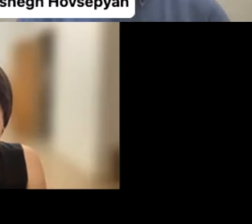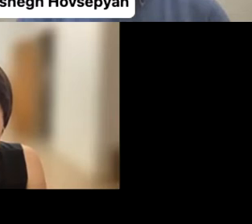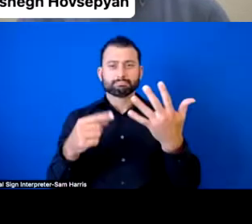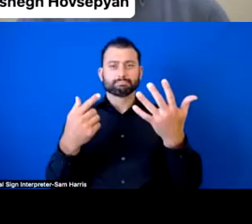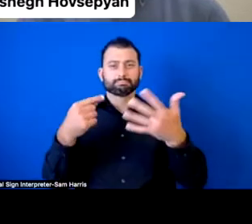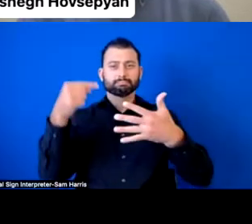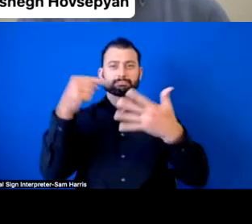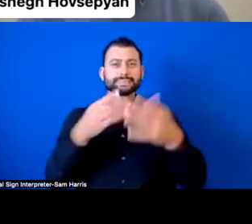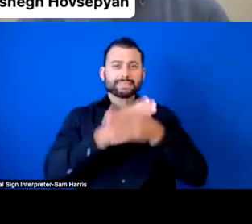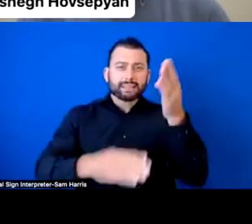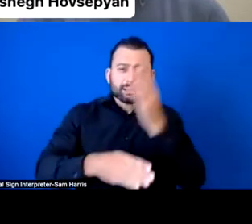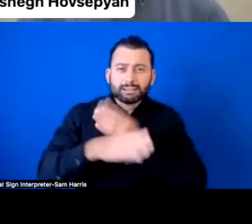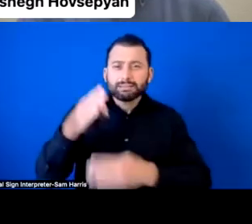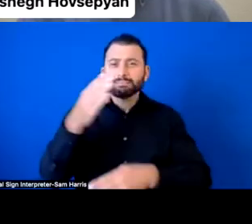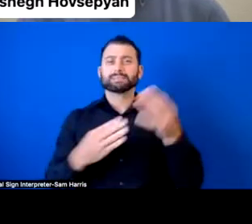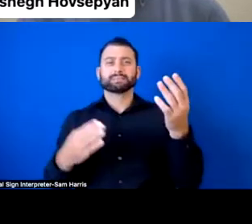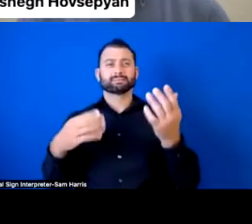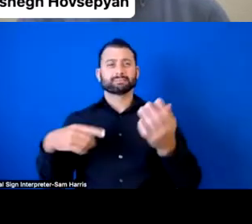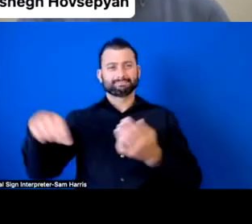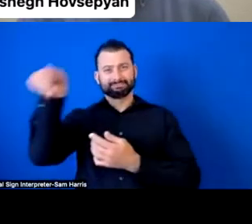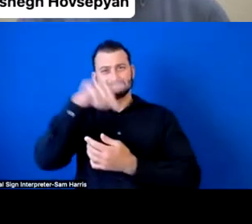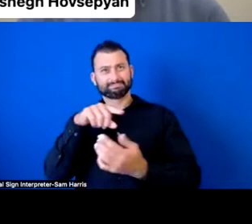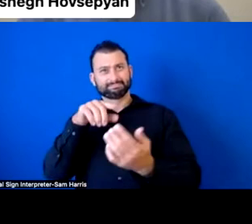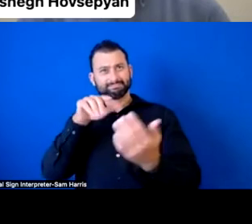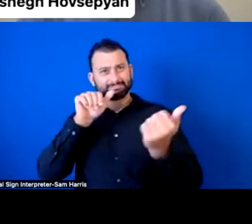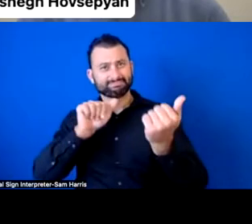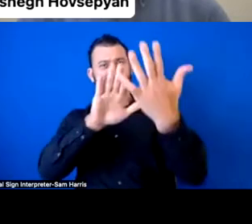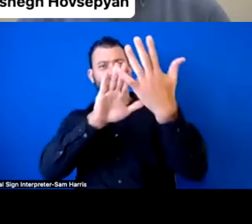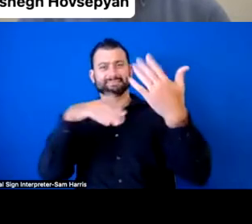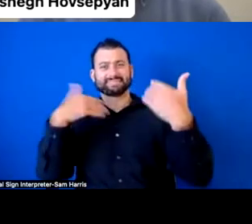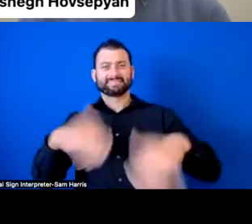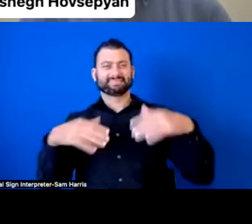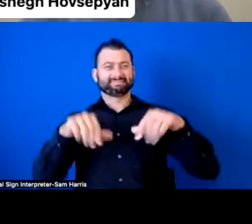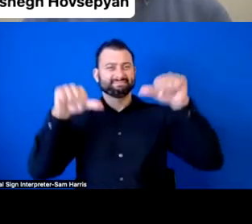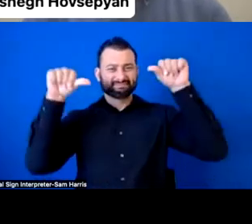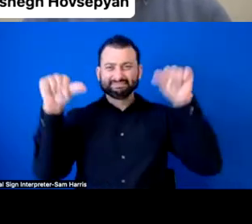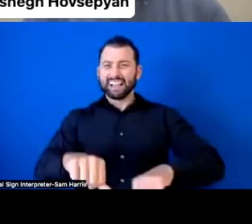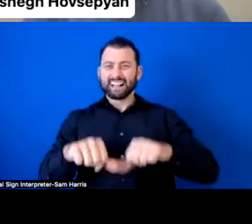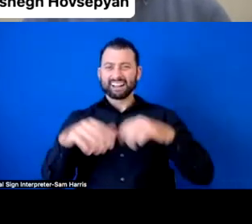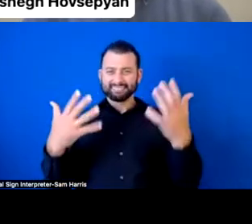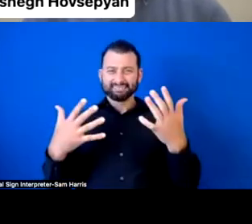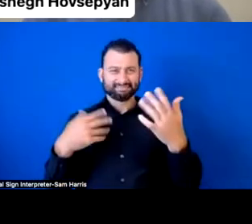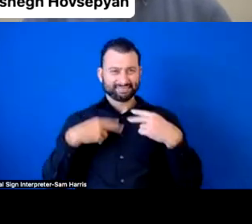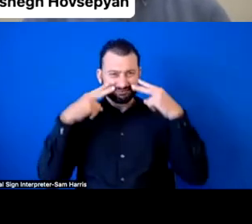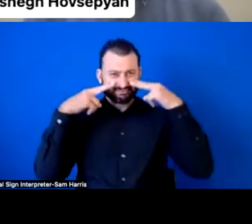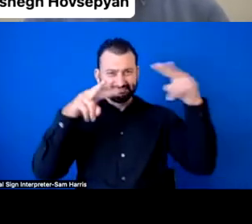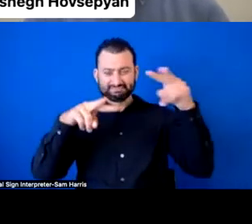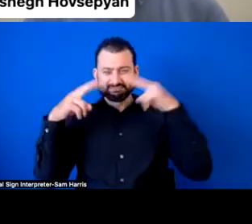and also harmful practices which increase inequality gaps. The recognition of discrimination issues